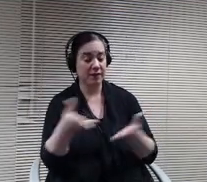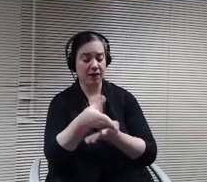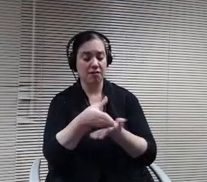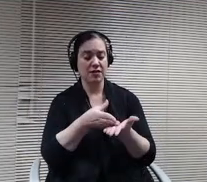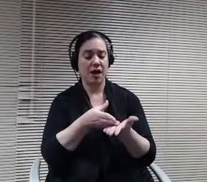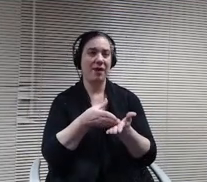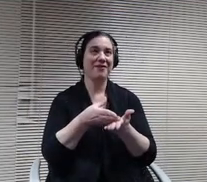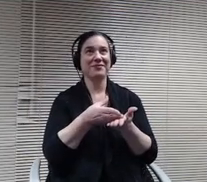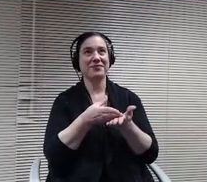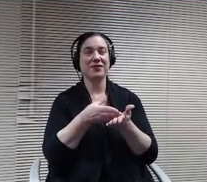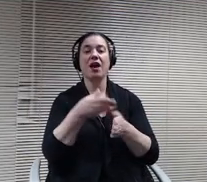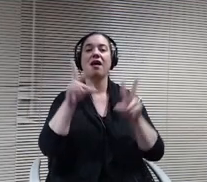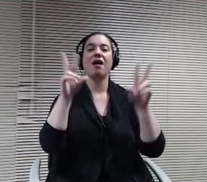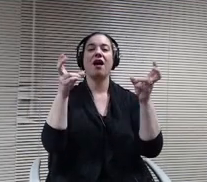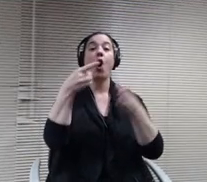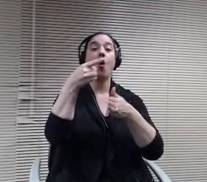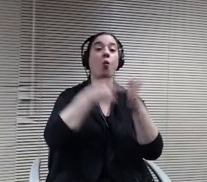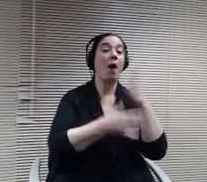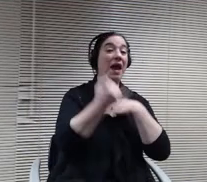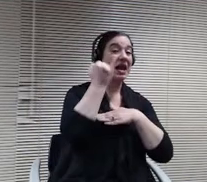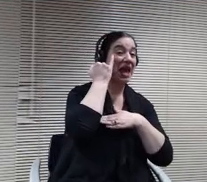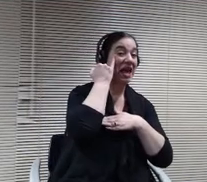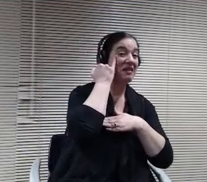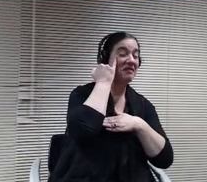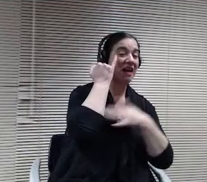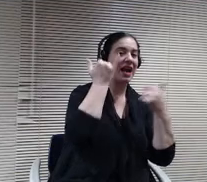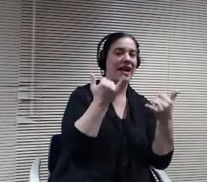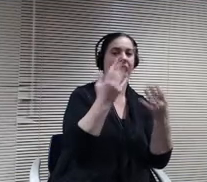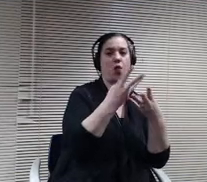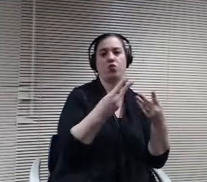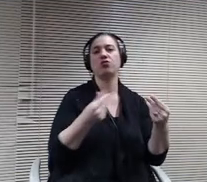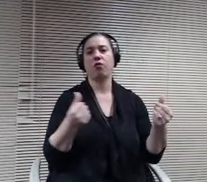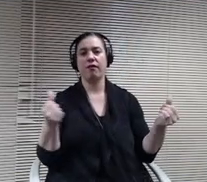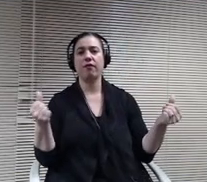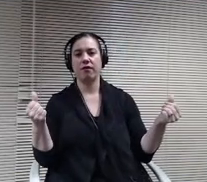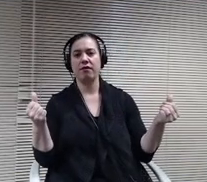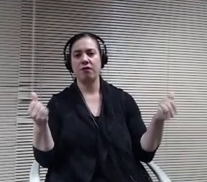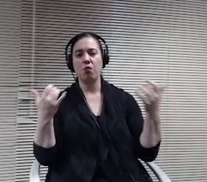longer will be able to move ahead with the plan pretty much